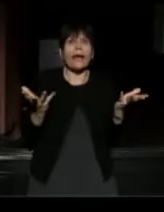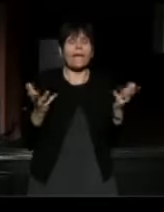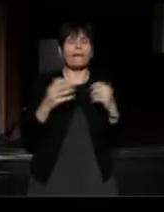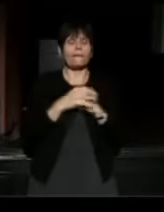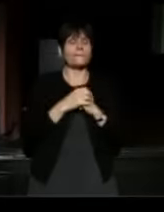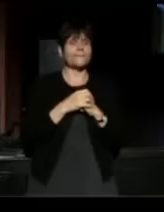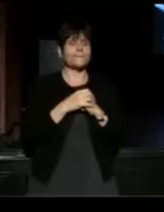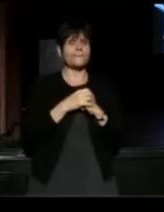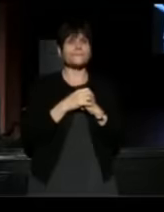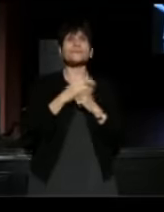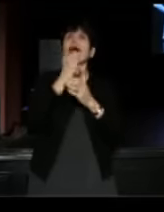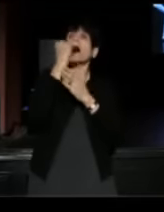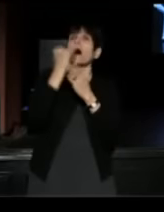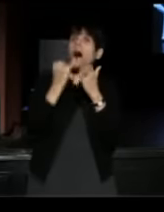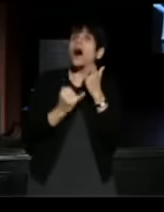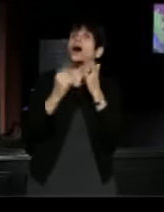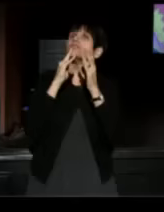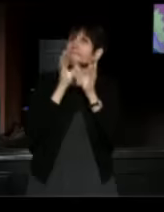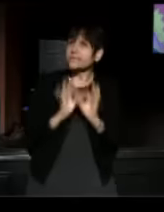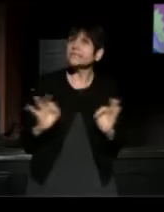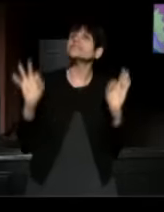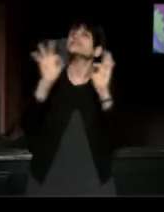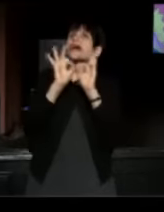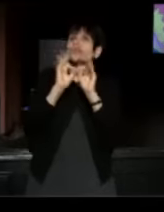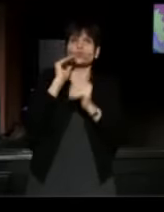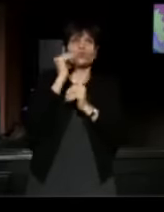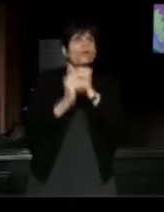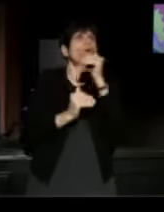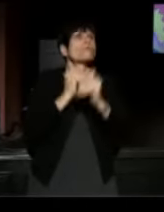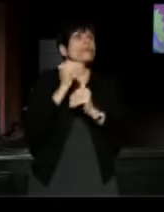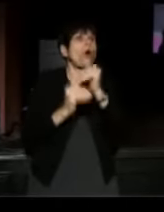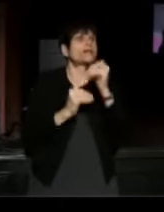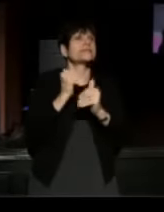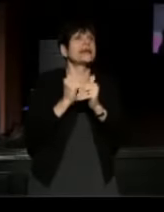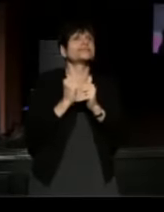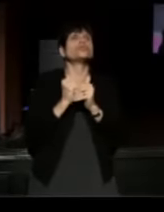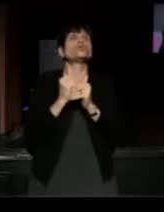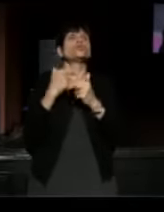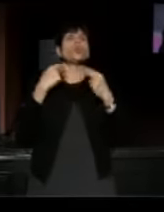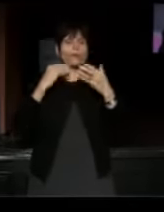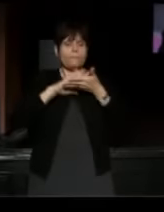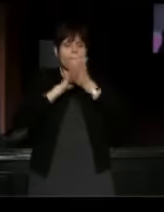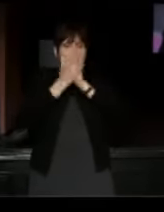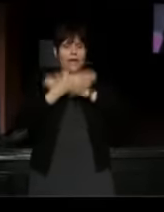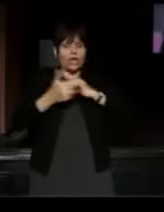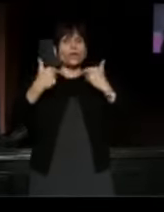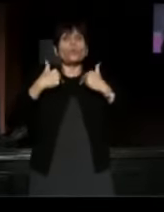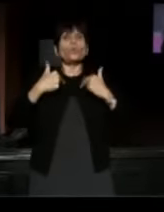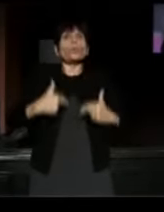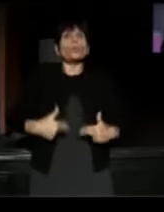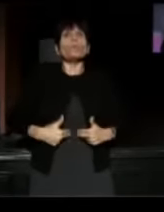The arts are essential to the process, to humanization. And so I think it's worthy of a fight.